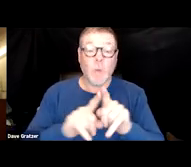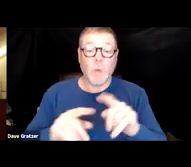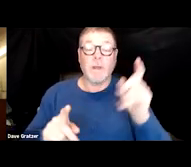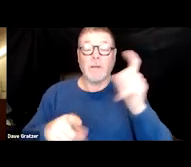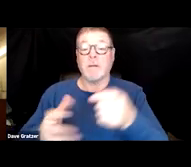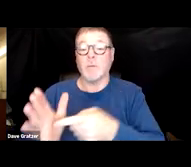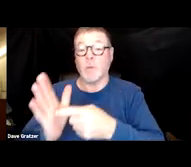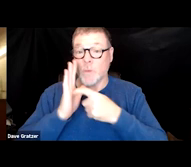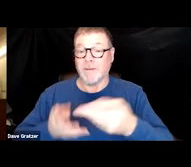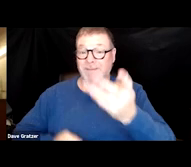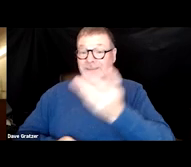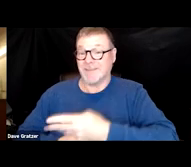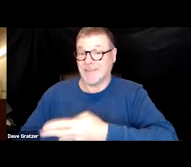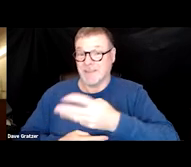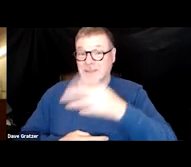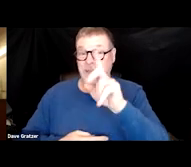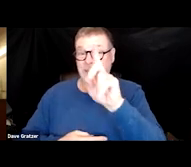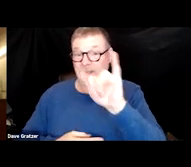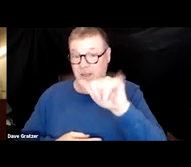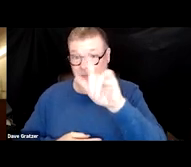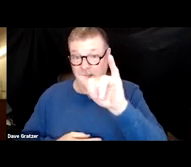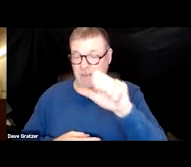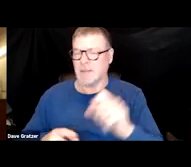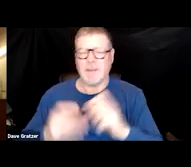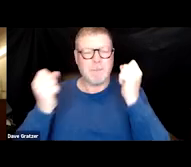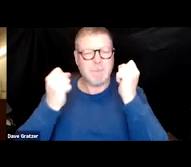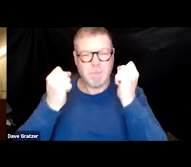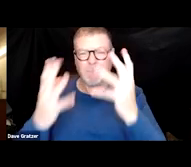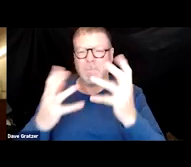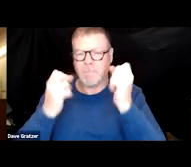So this is a multiorgan, very, very severe infection.